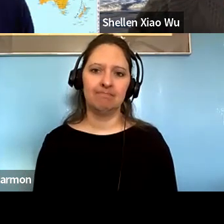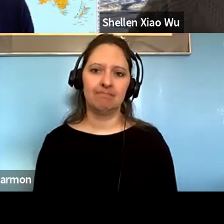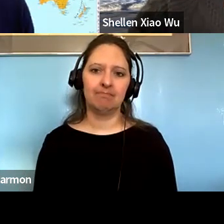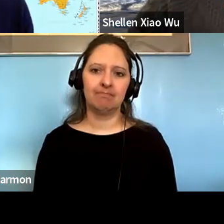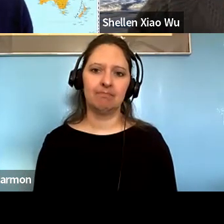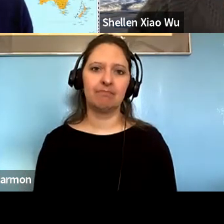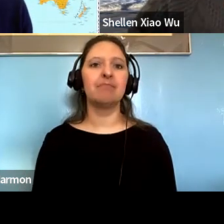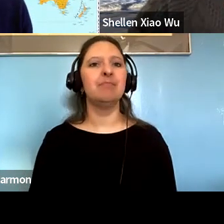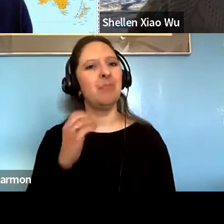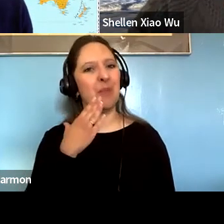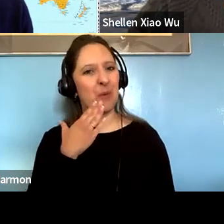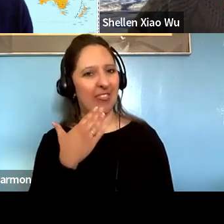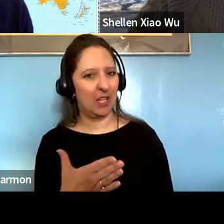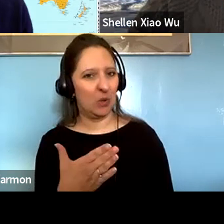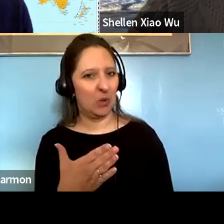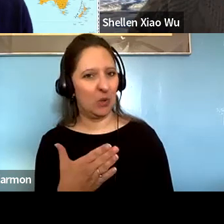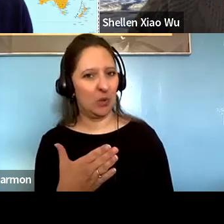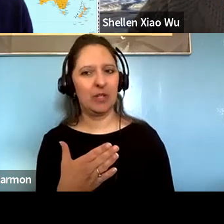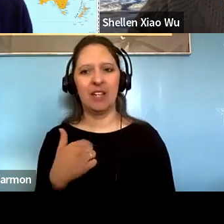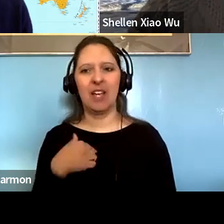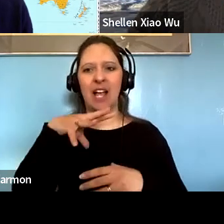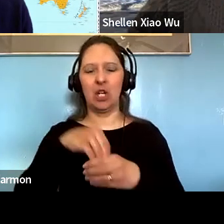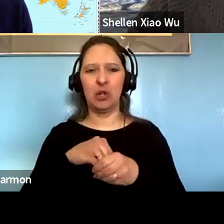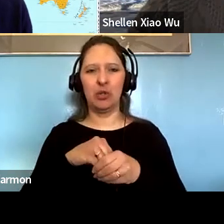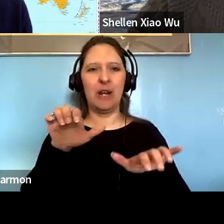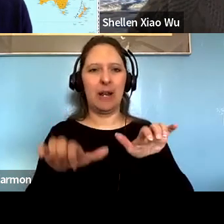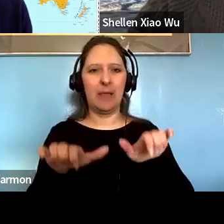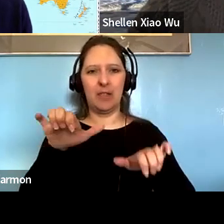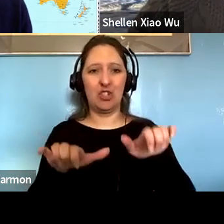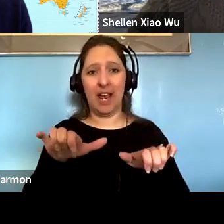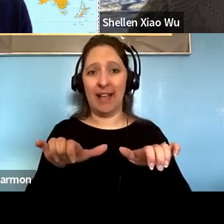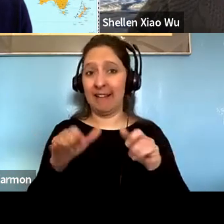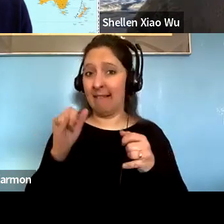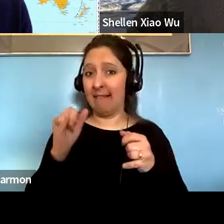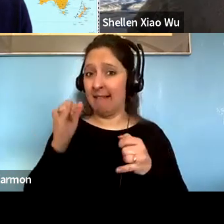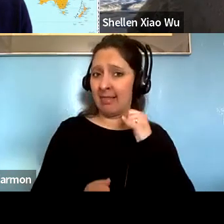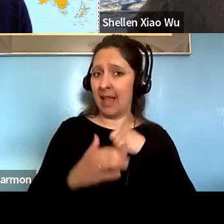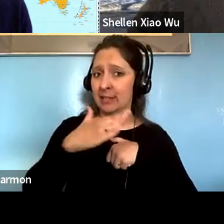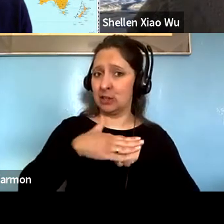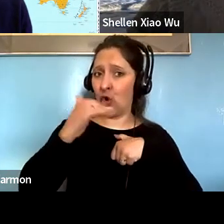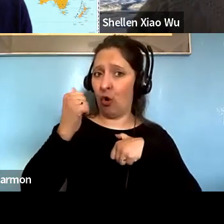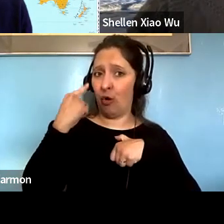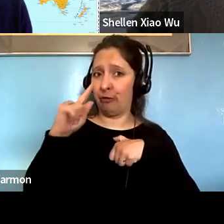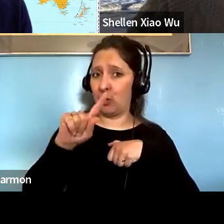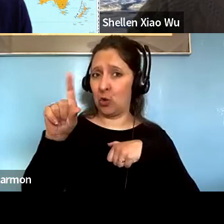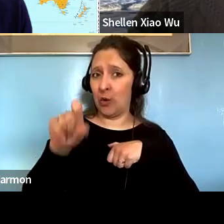Paul Gellert: Well, thanks I put in that shot this sort of last call for questions from anybody else from from the for.